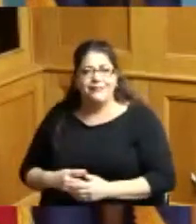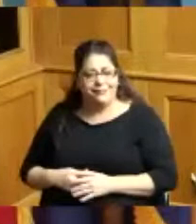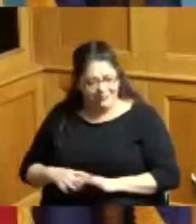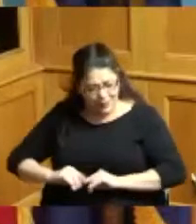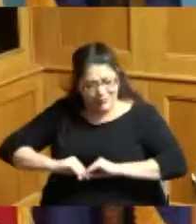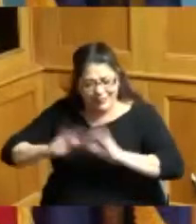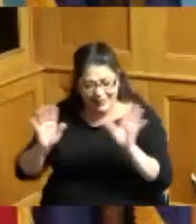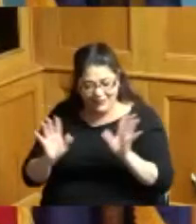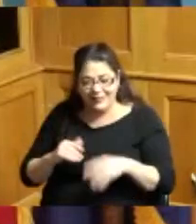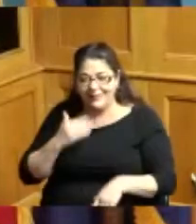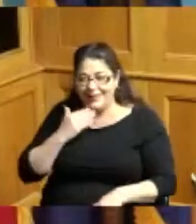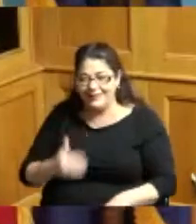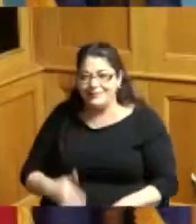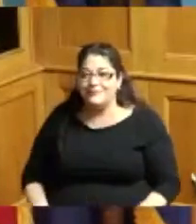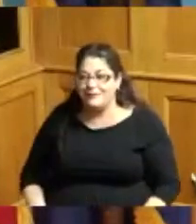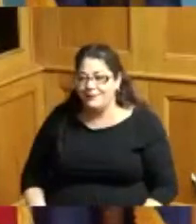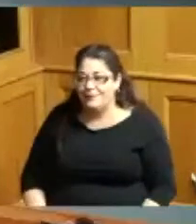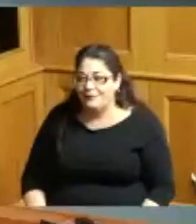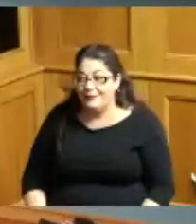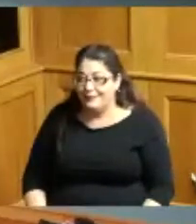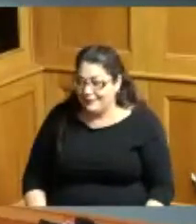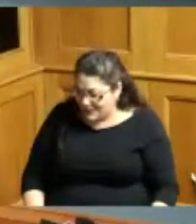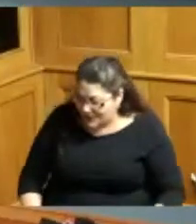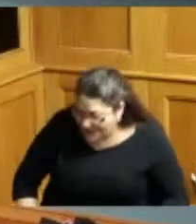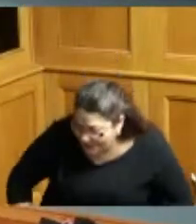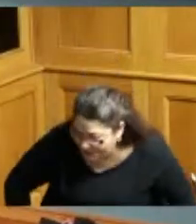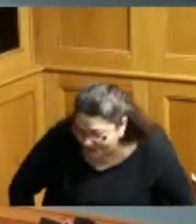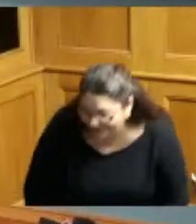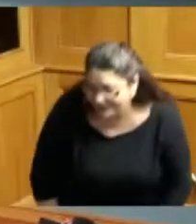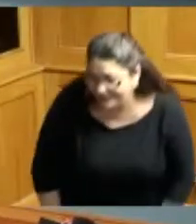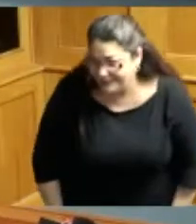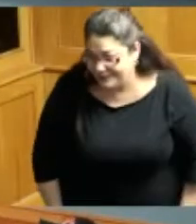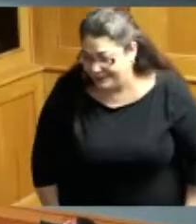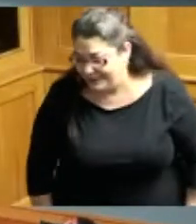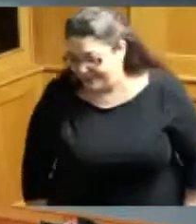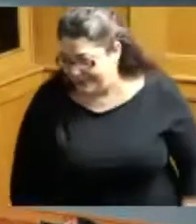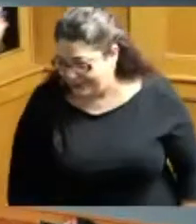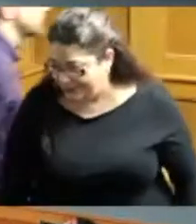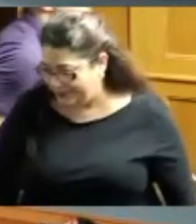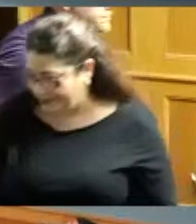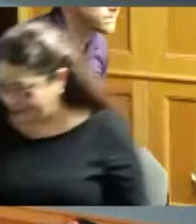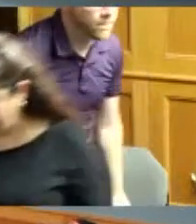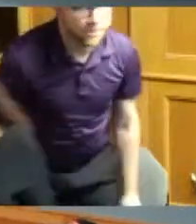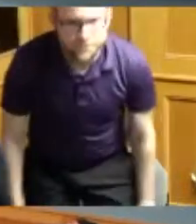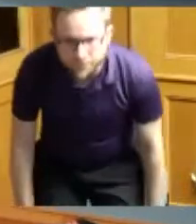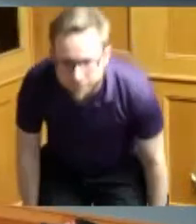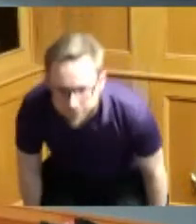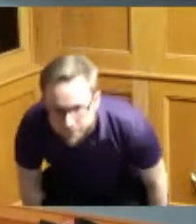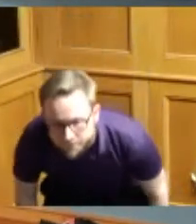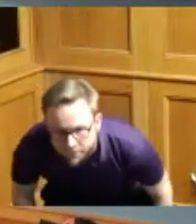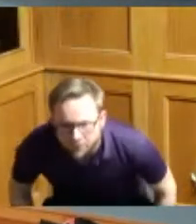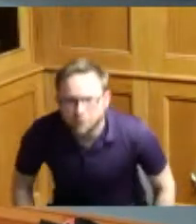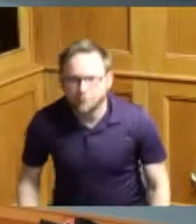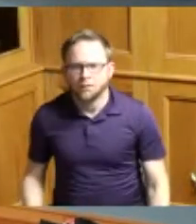okay thanks any other questions I'm Commissioner questions I think it's great that it makes sense